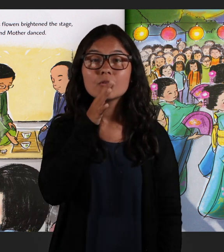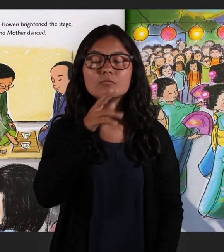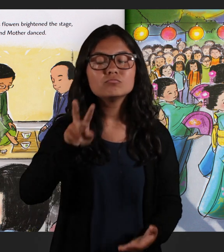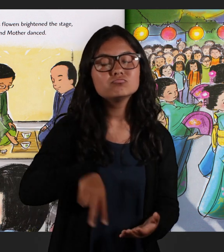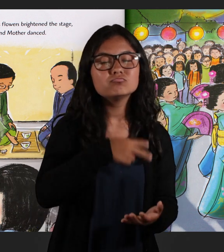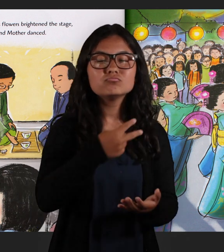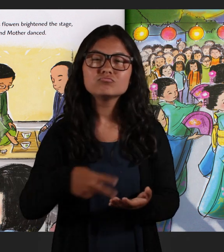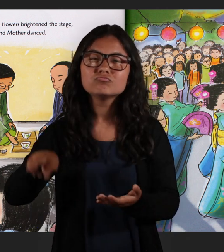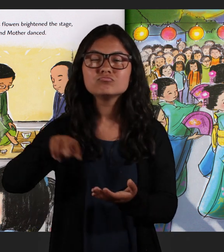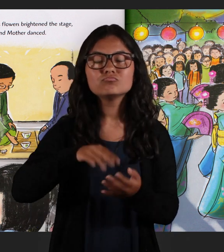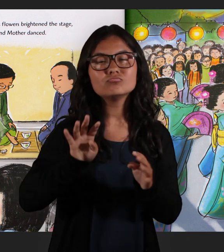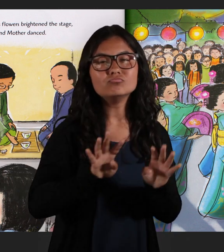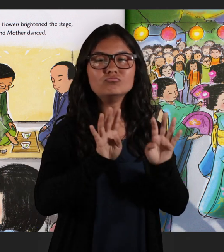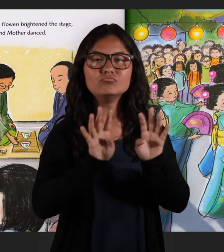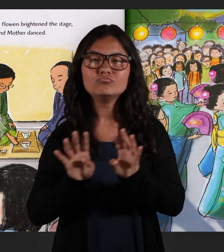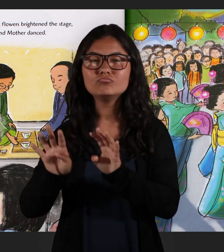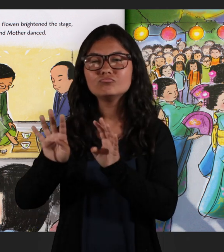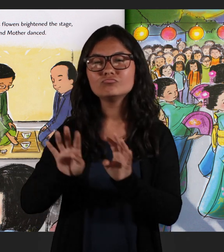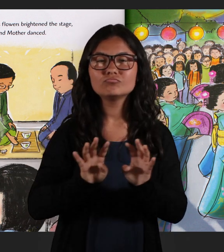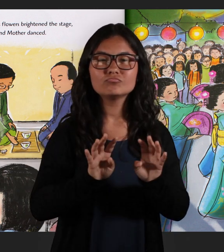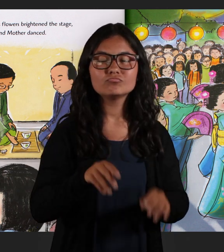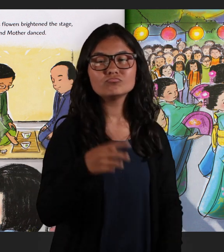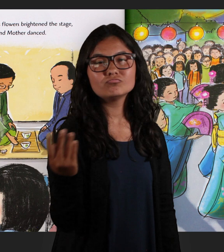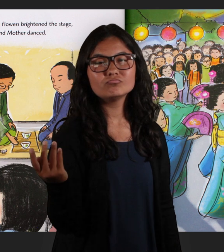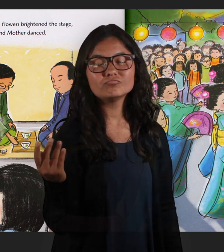and Mother danced.